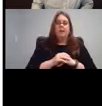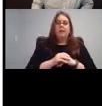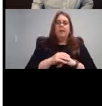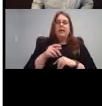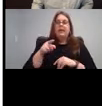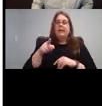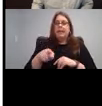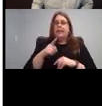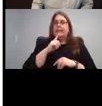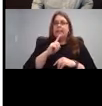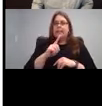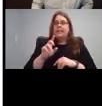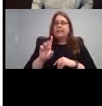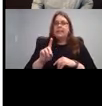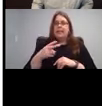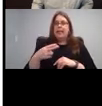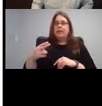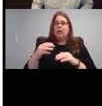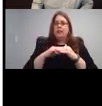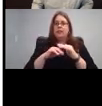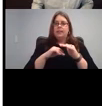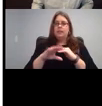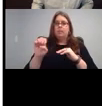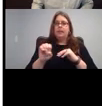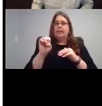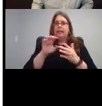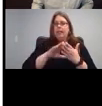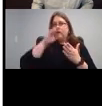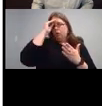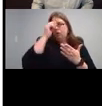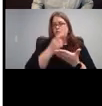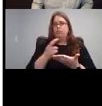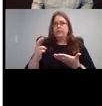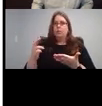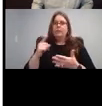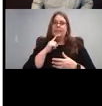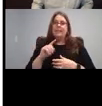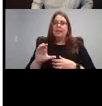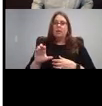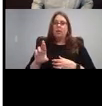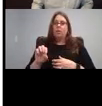the DHH accessible e learning resources. is a crowdsource